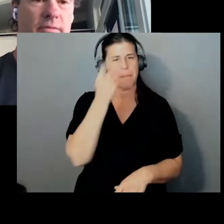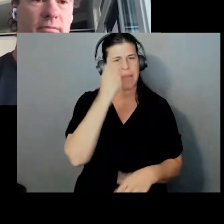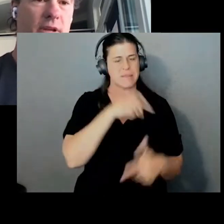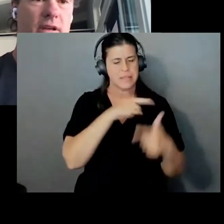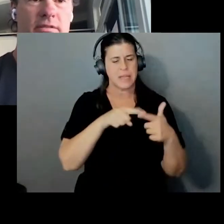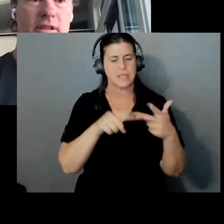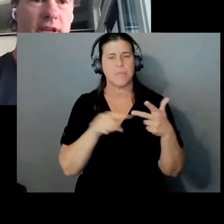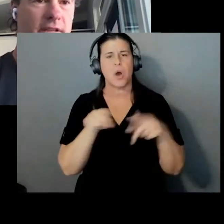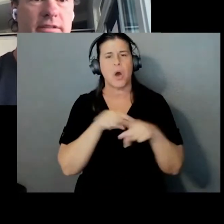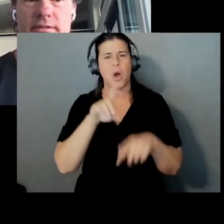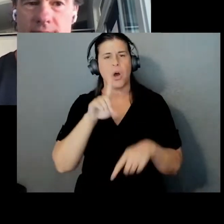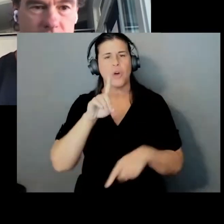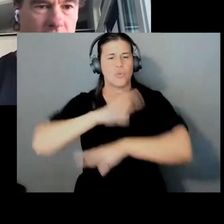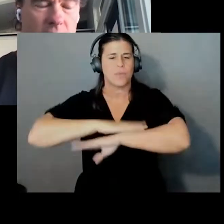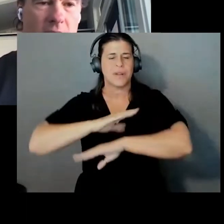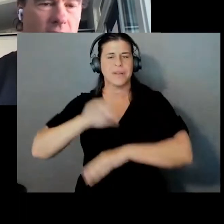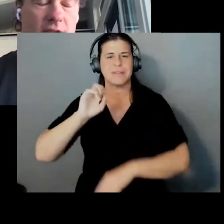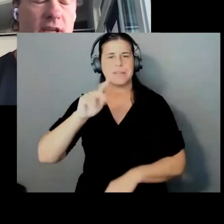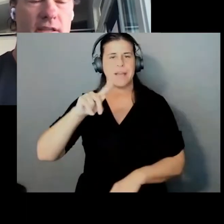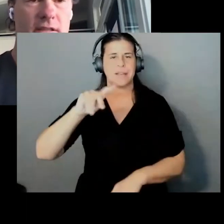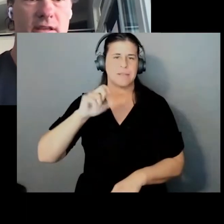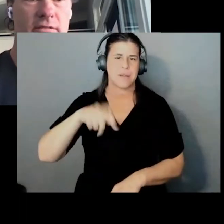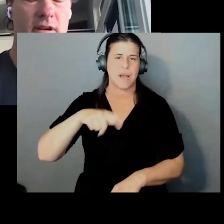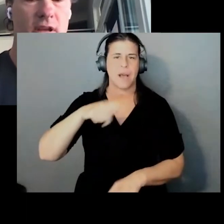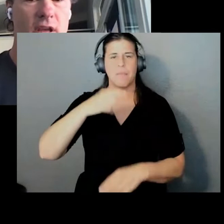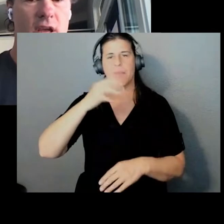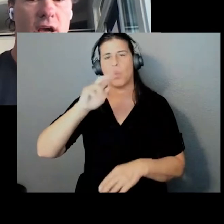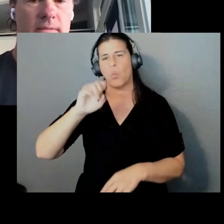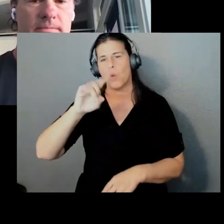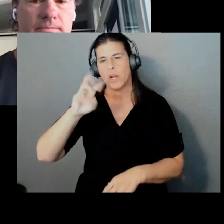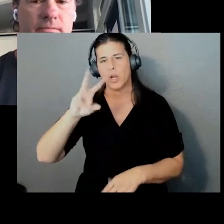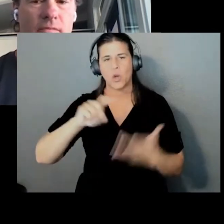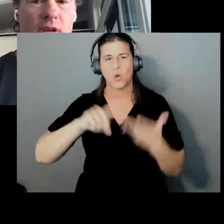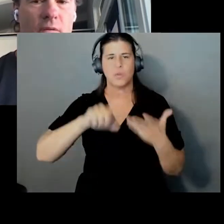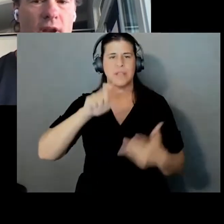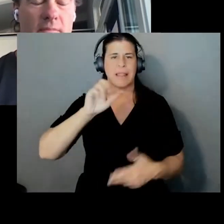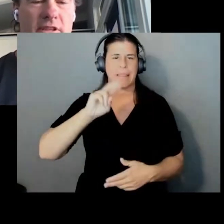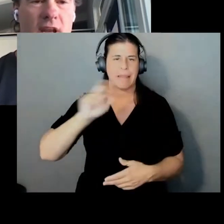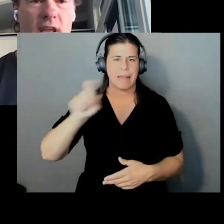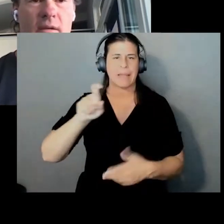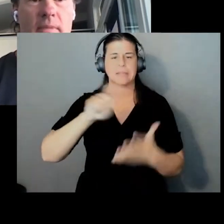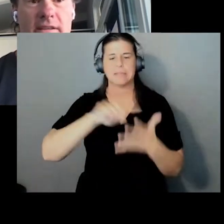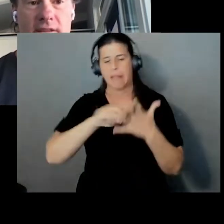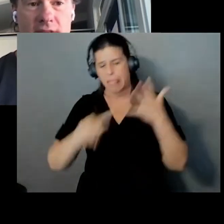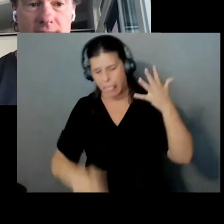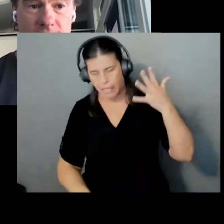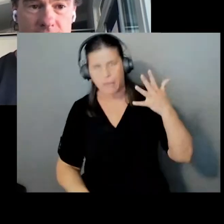So Windows, Linux, Mac OS X, et cetera. When I'm sending a message,